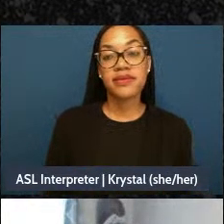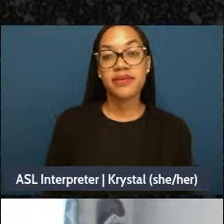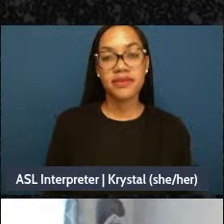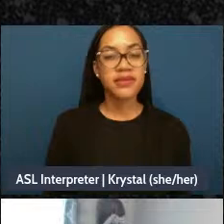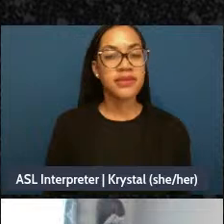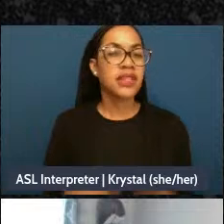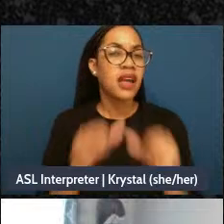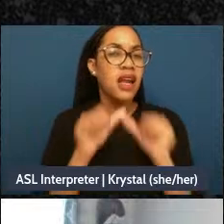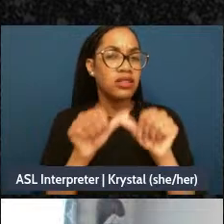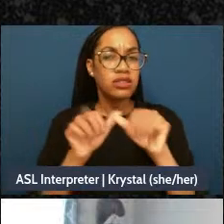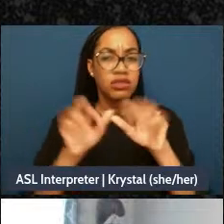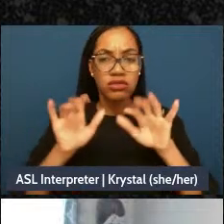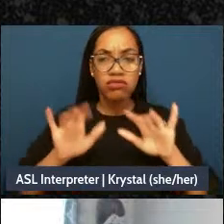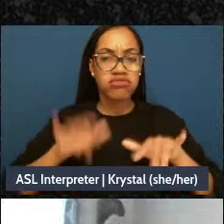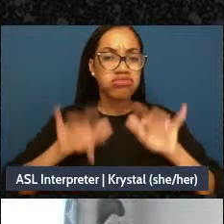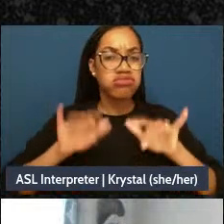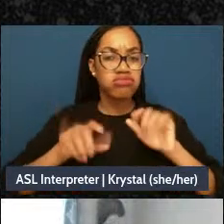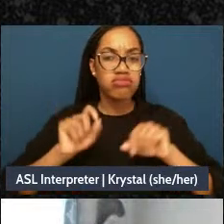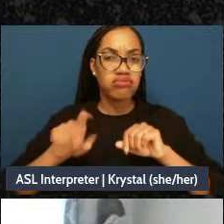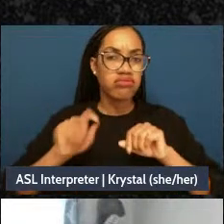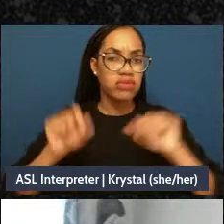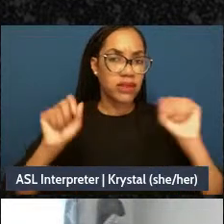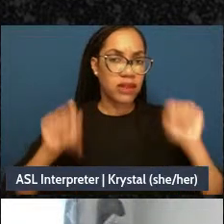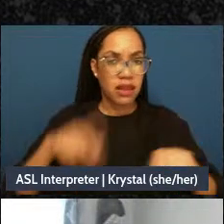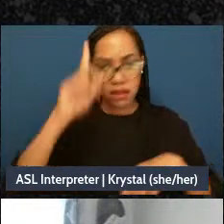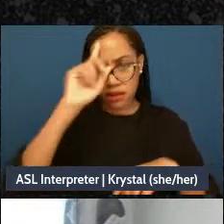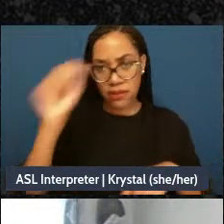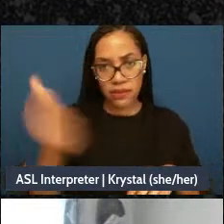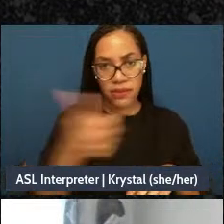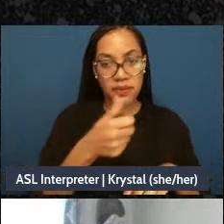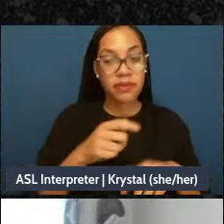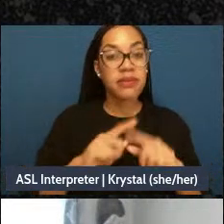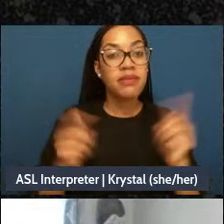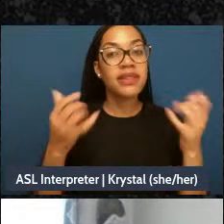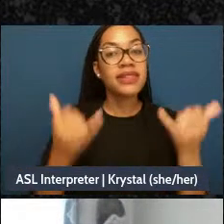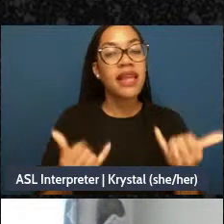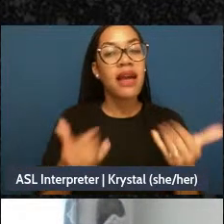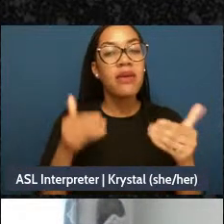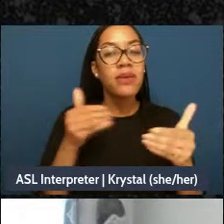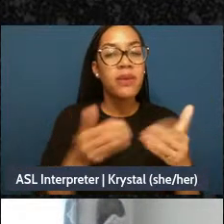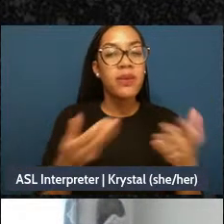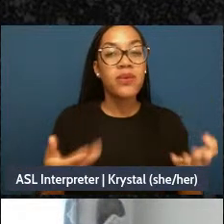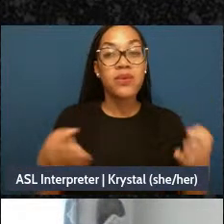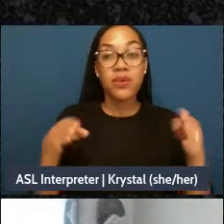but we wanted to offer that as we wrap, as we come to the close of this. You are going